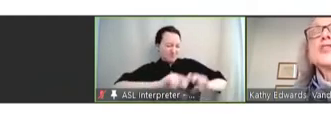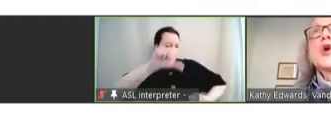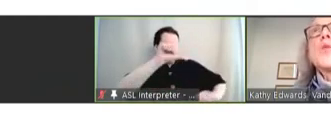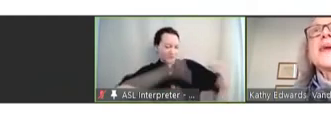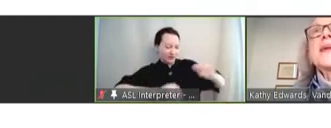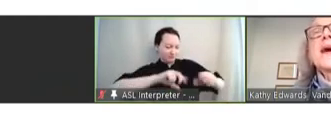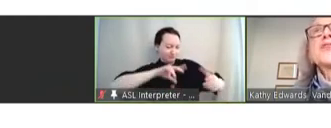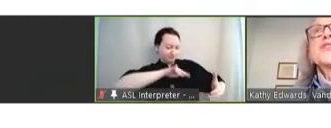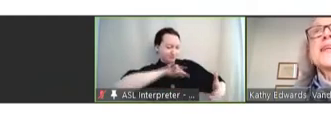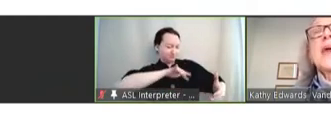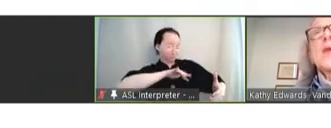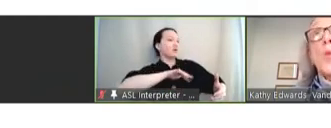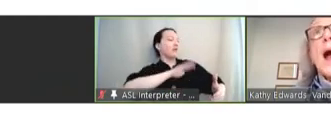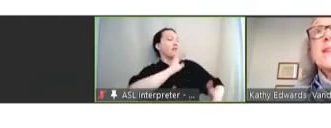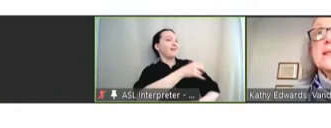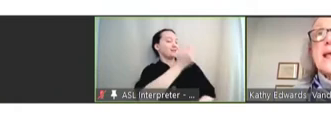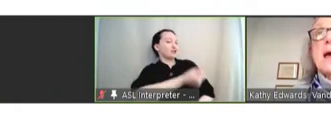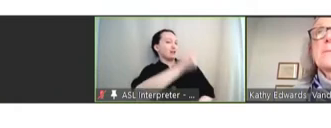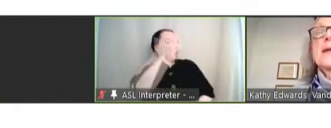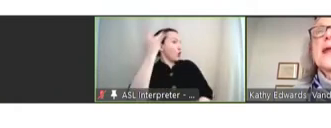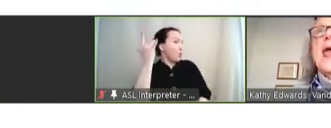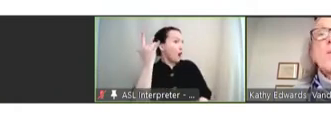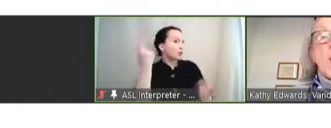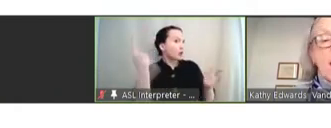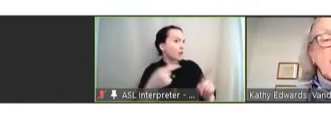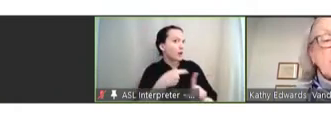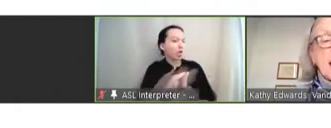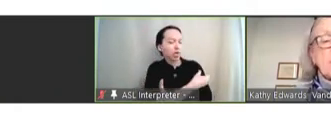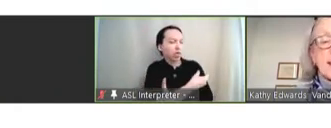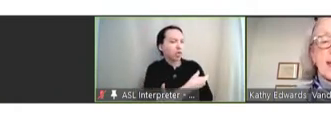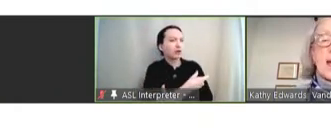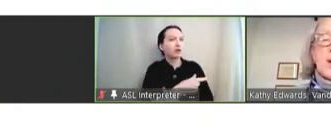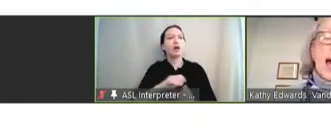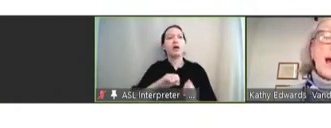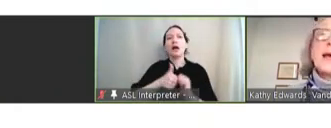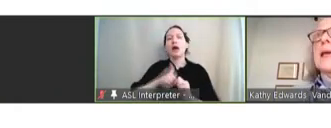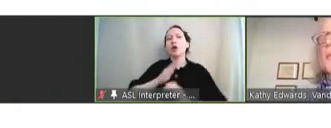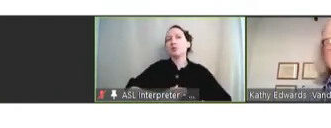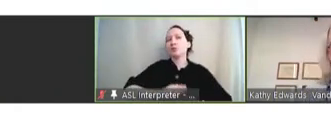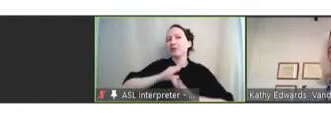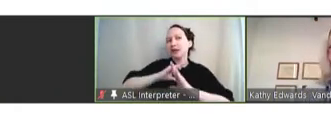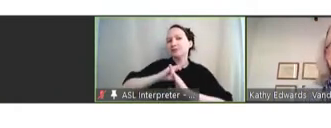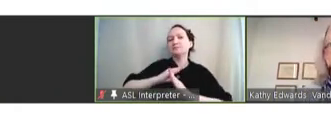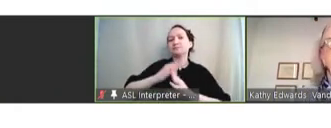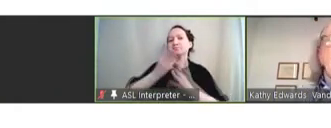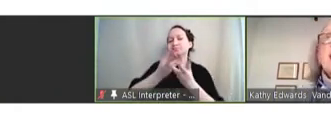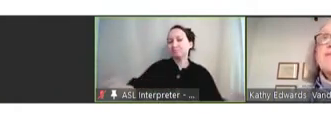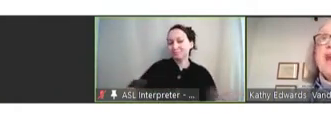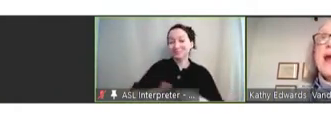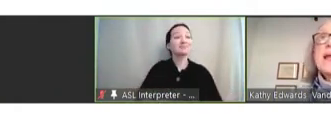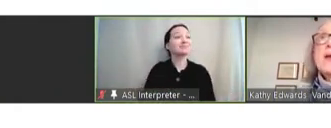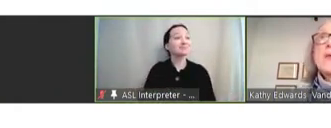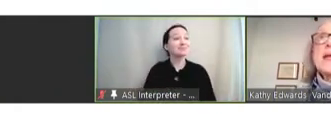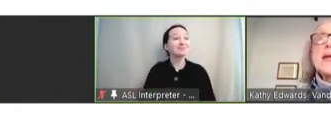so we can understand why these happen and how they might be eliminated. And finally, we need